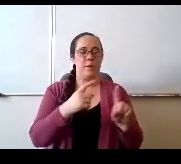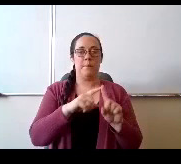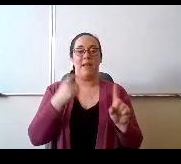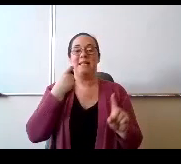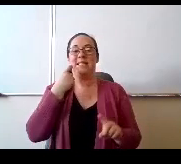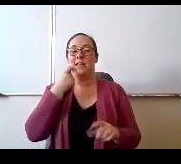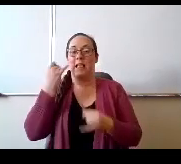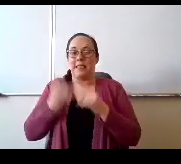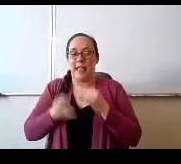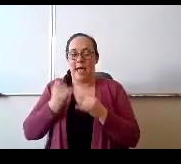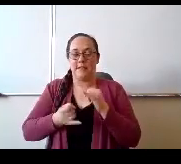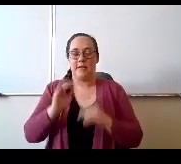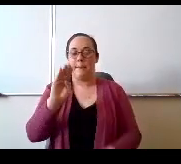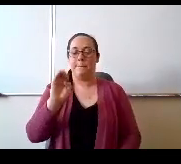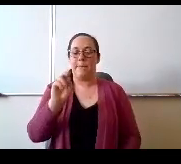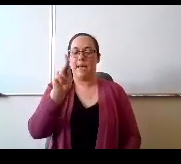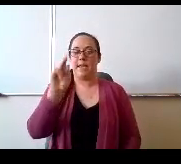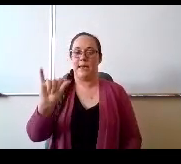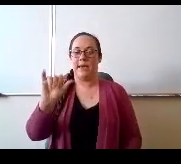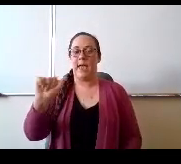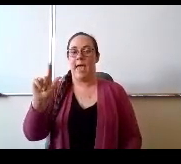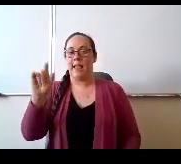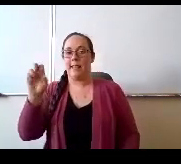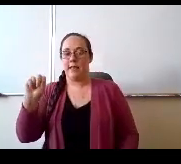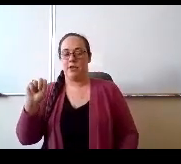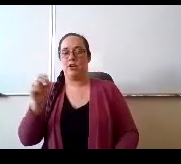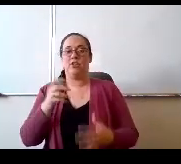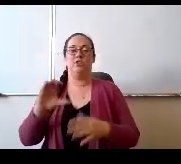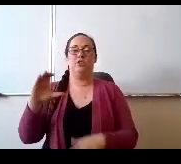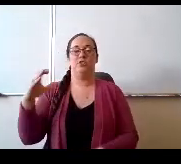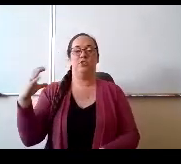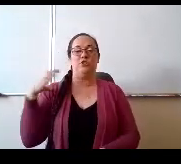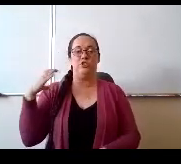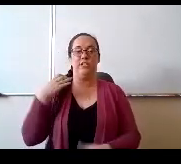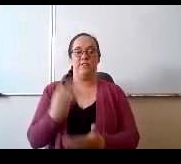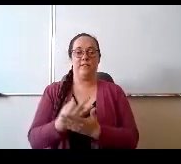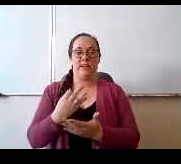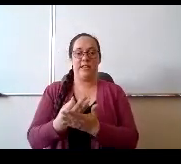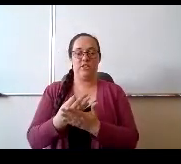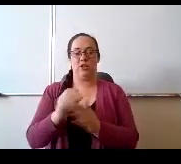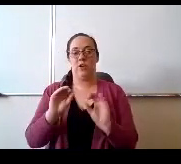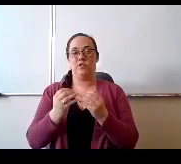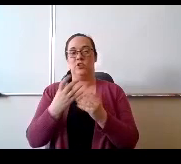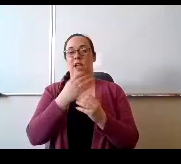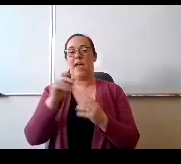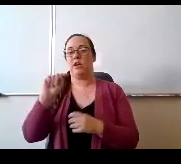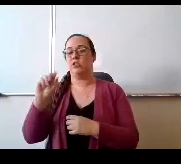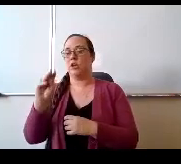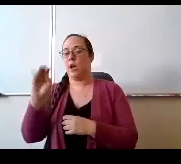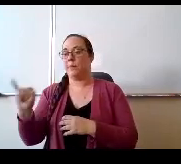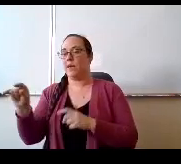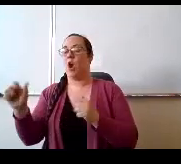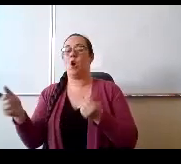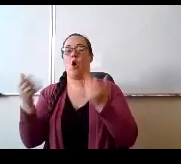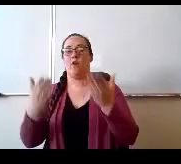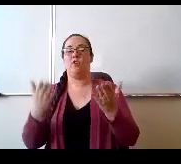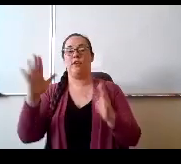not least our very own Becky Allen, Chief Financial Officer and Tonya Thompson, general Counsel, are offering their expertise at the